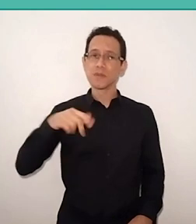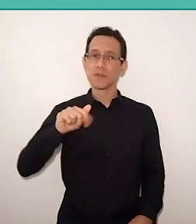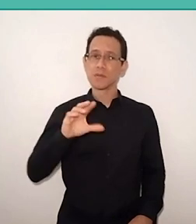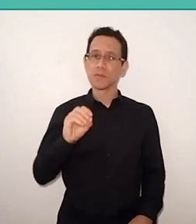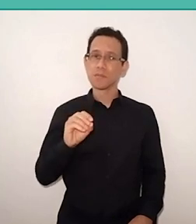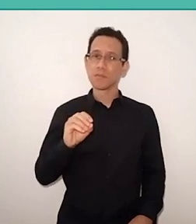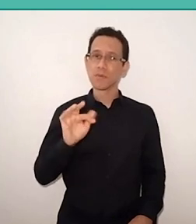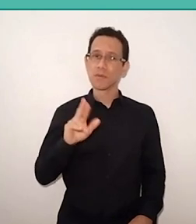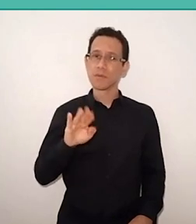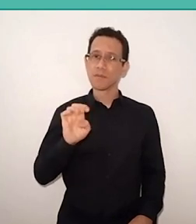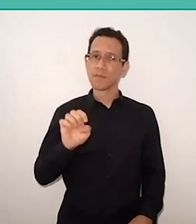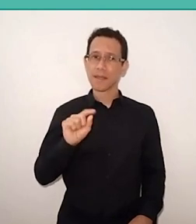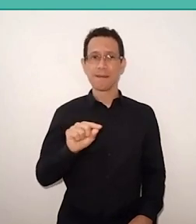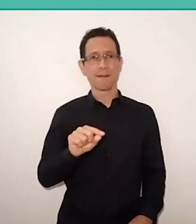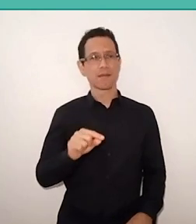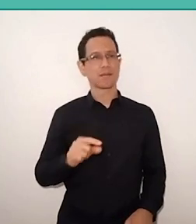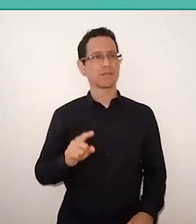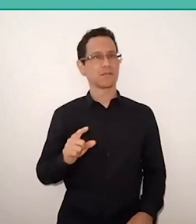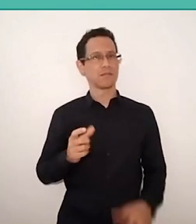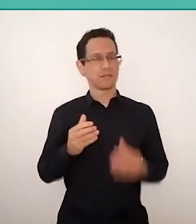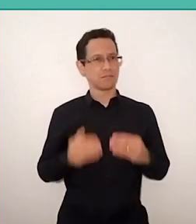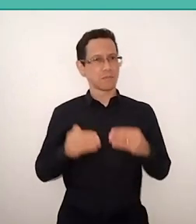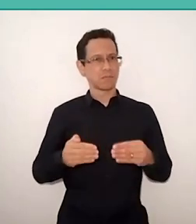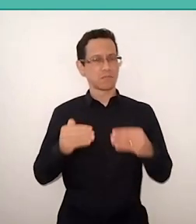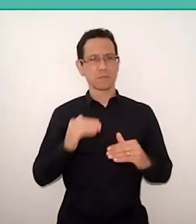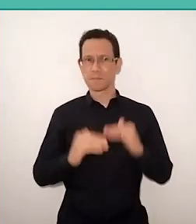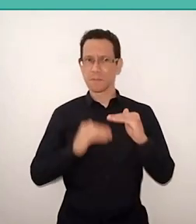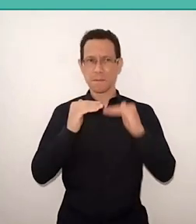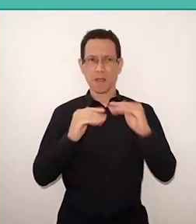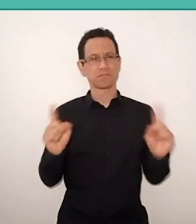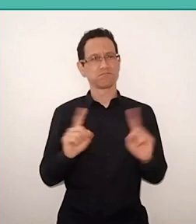not in the progressive option, but in that other option we have,